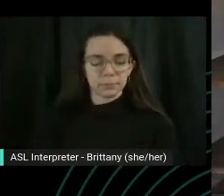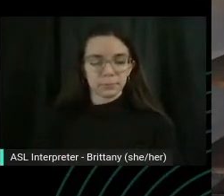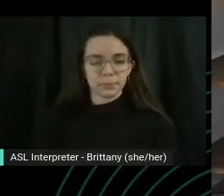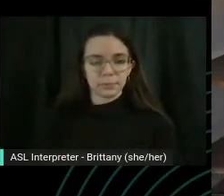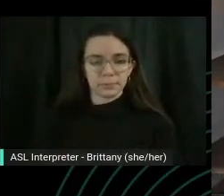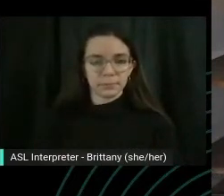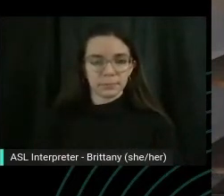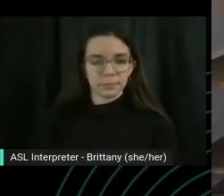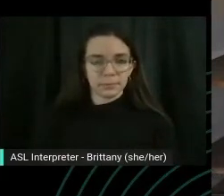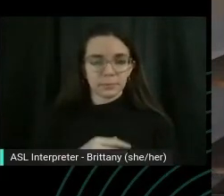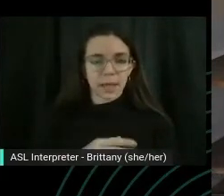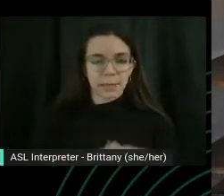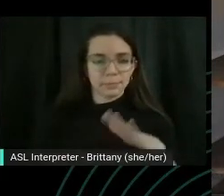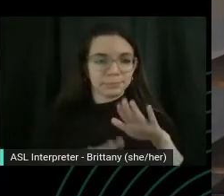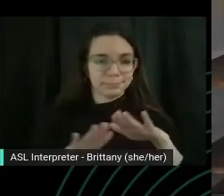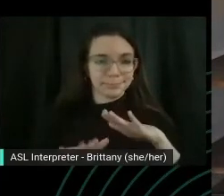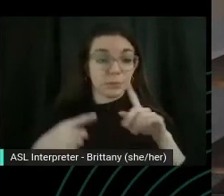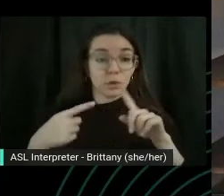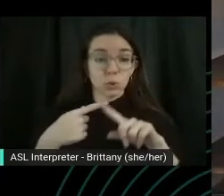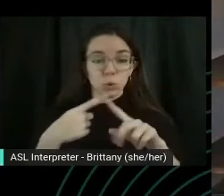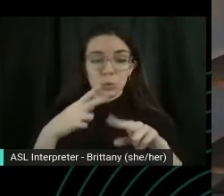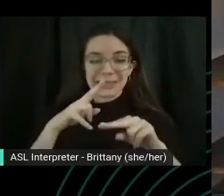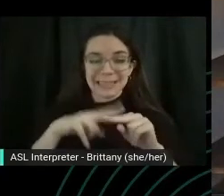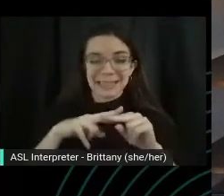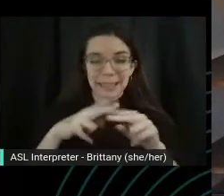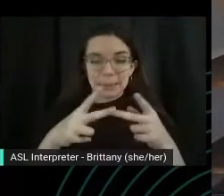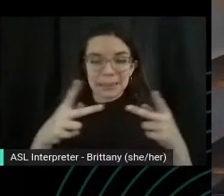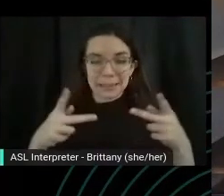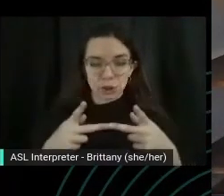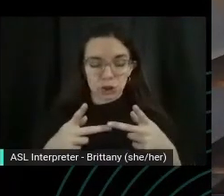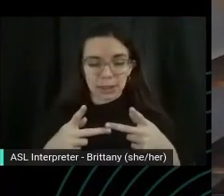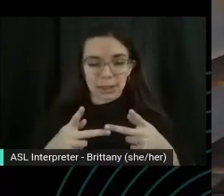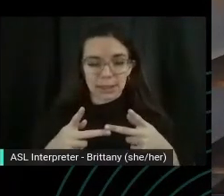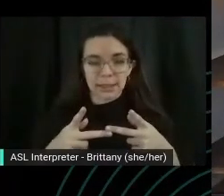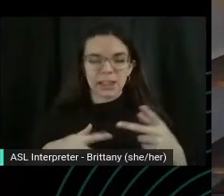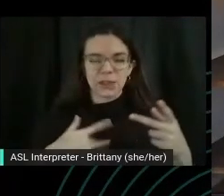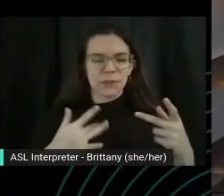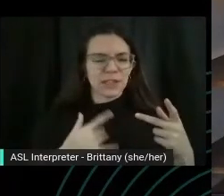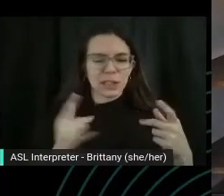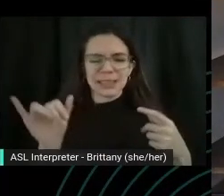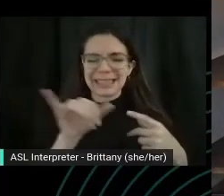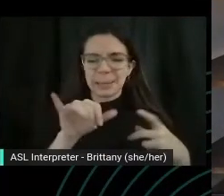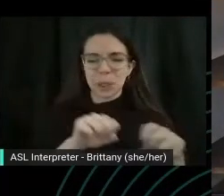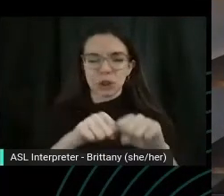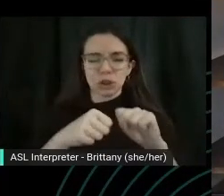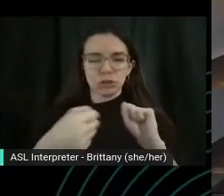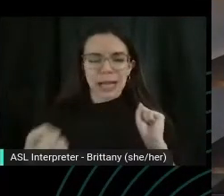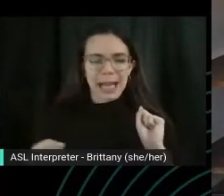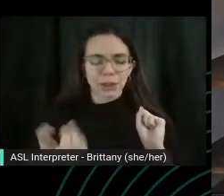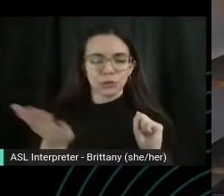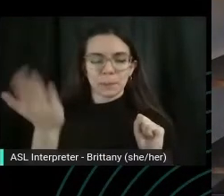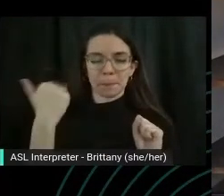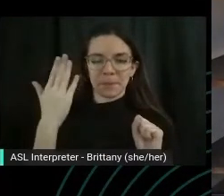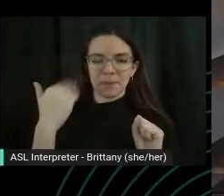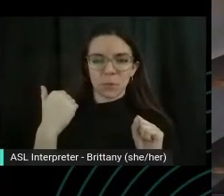position like you're sitting on that hip and you'll feel sort of the same stretch that you did when we did the kickstand.